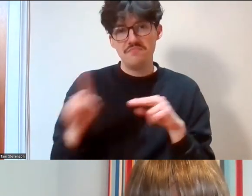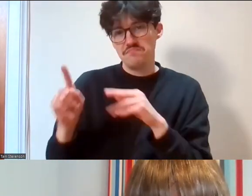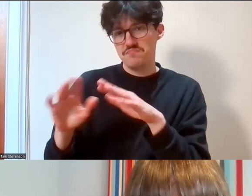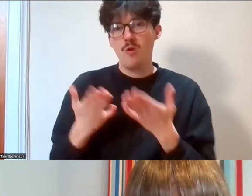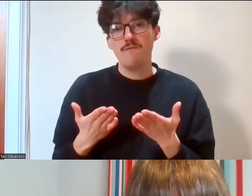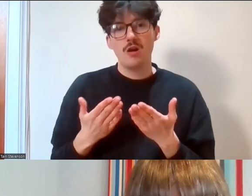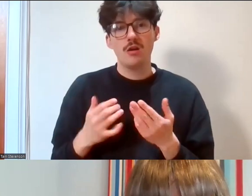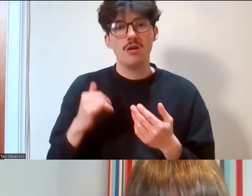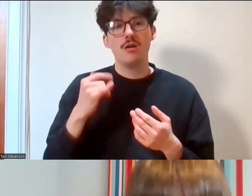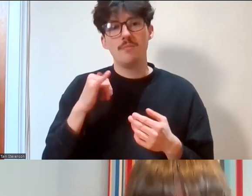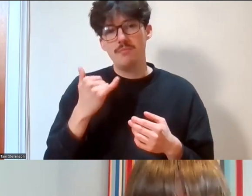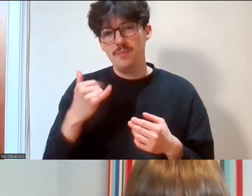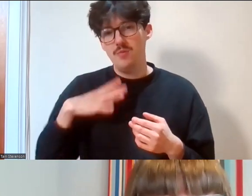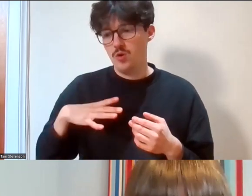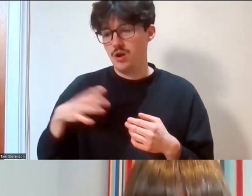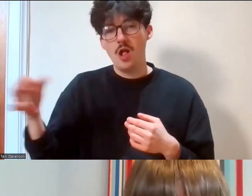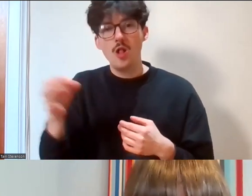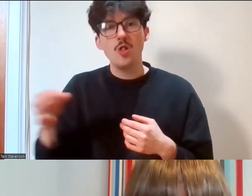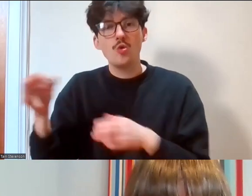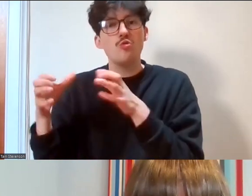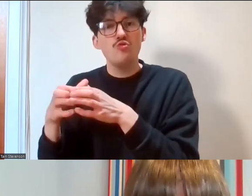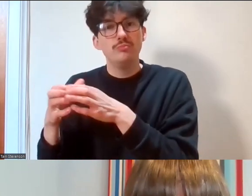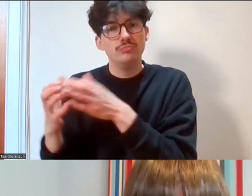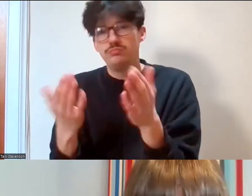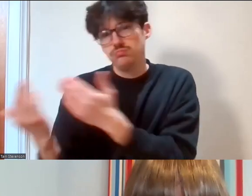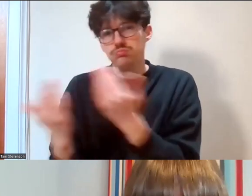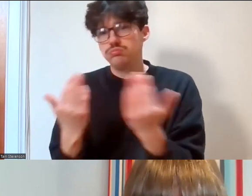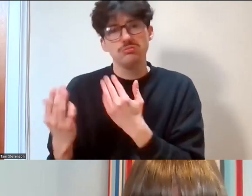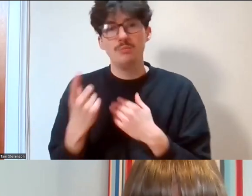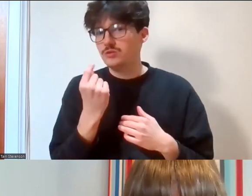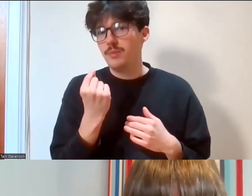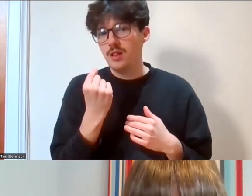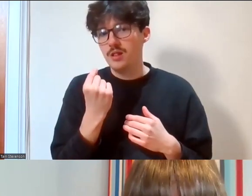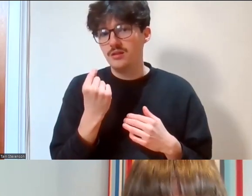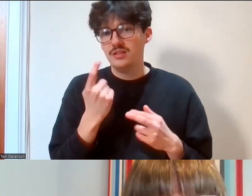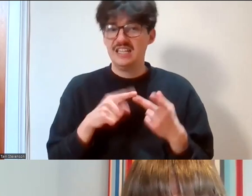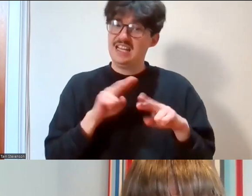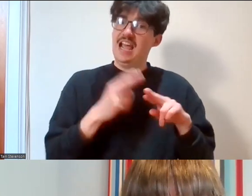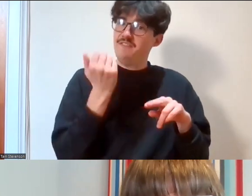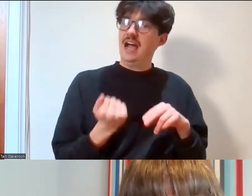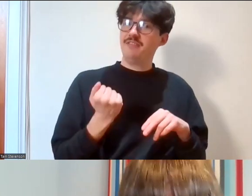invite local groups to come in and work with the existing volunteers as well rather than just have